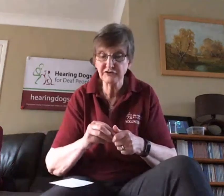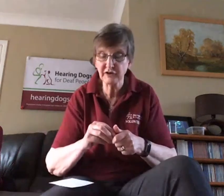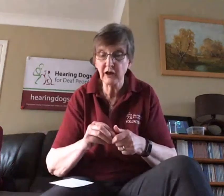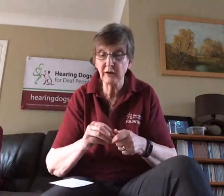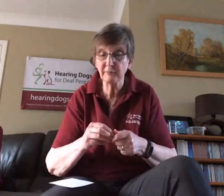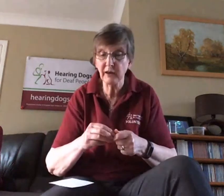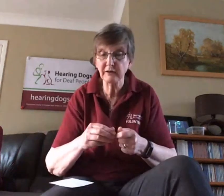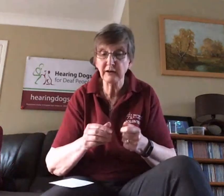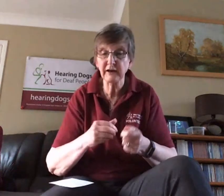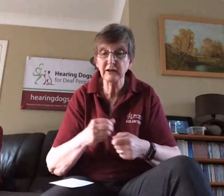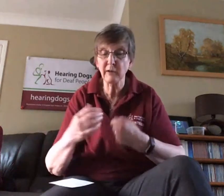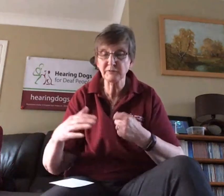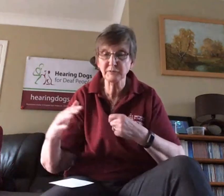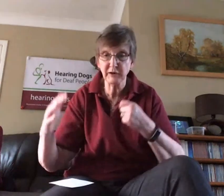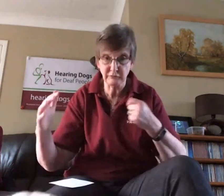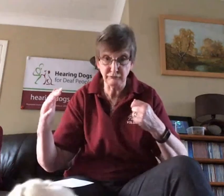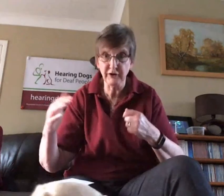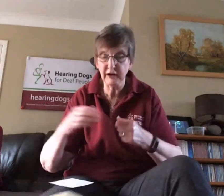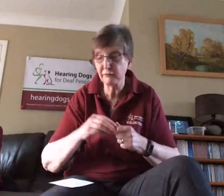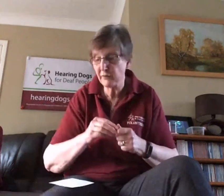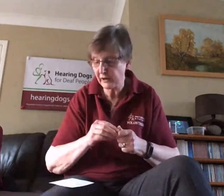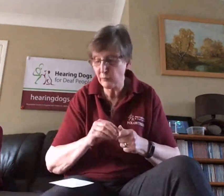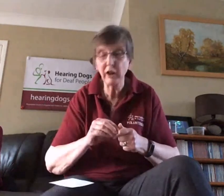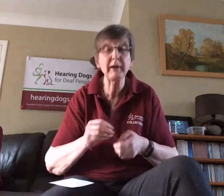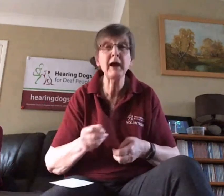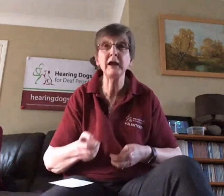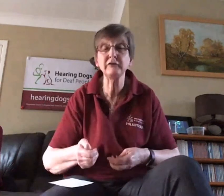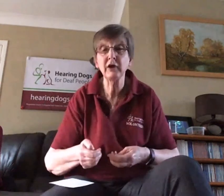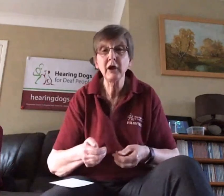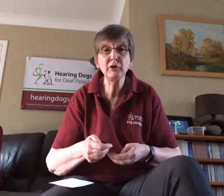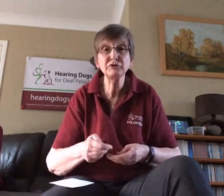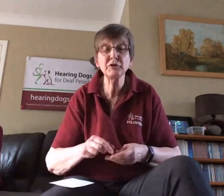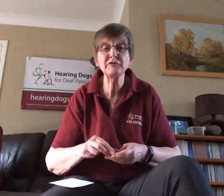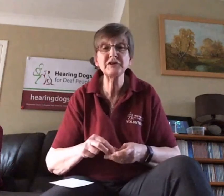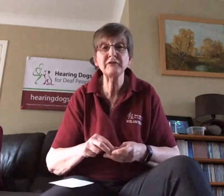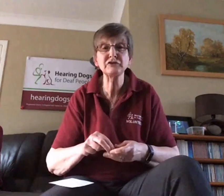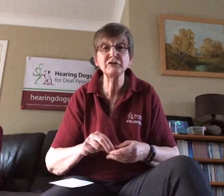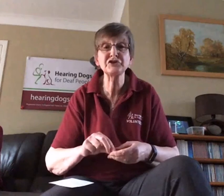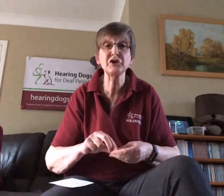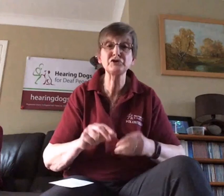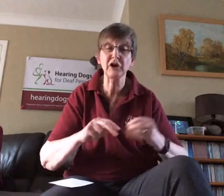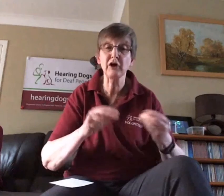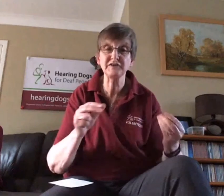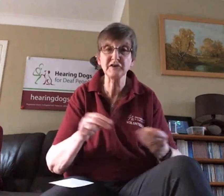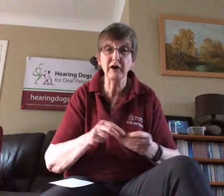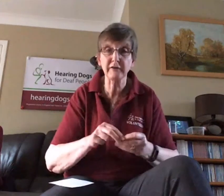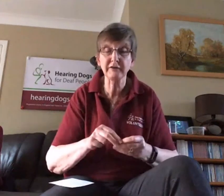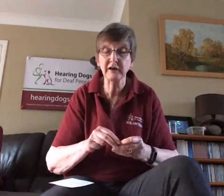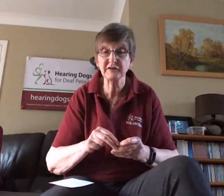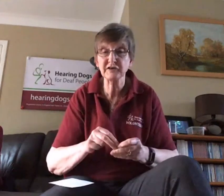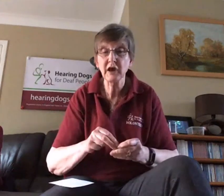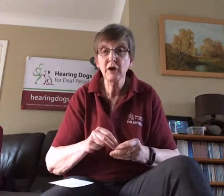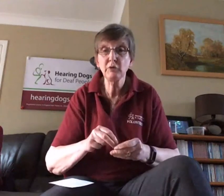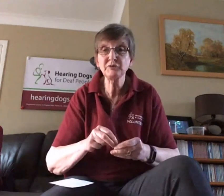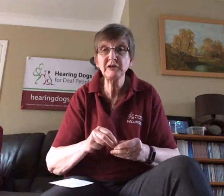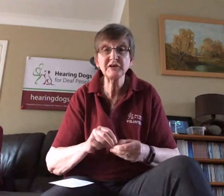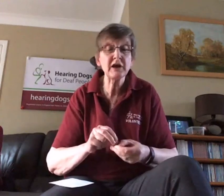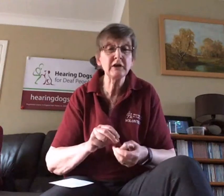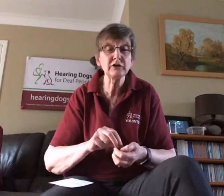and getting them up to be really, really well behaved. We also obviously have to do the socializing side of things which means taking the dogs